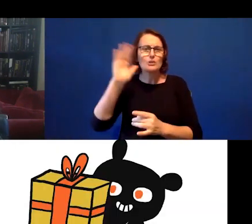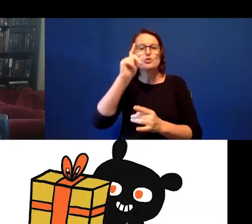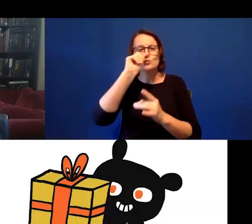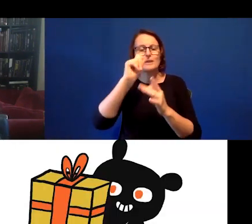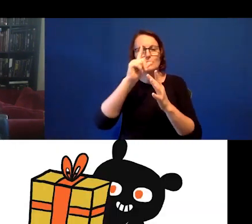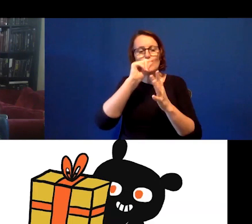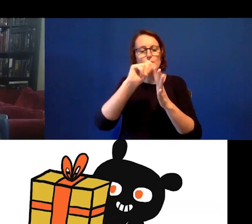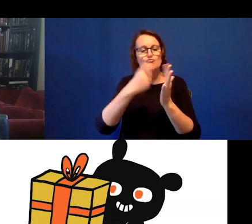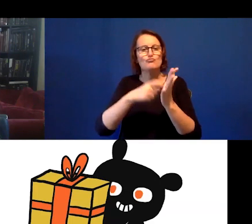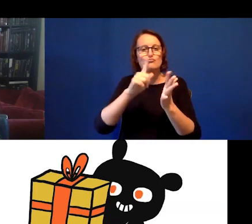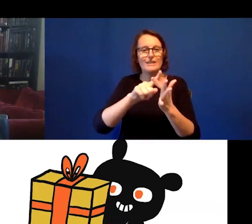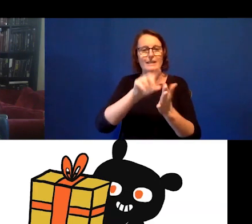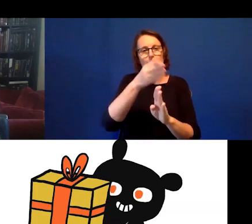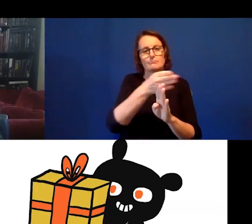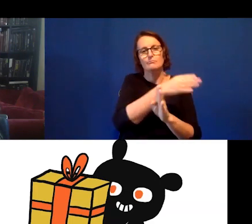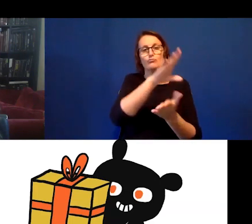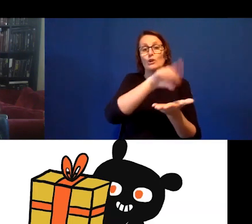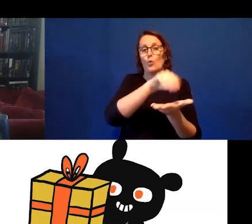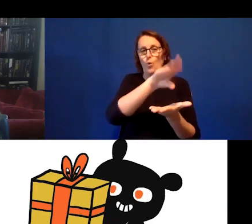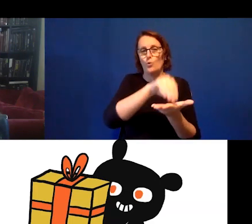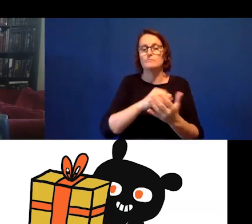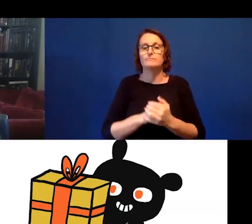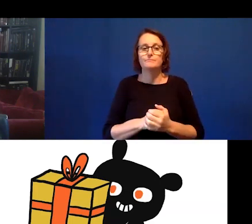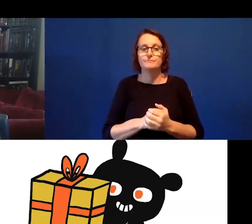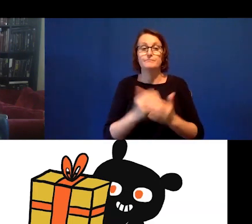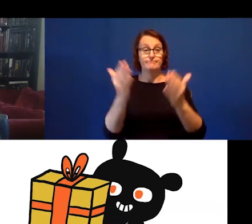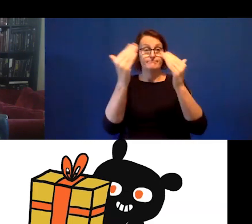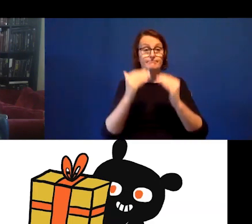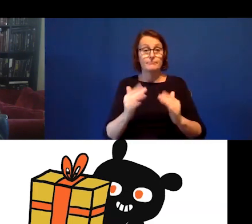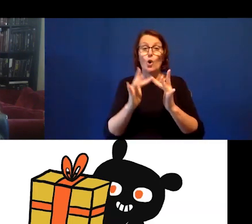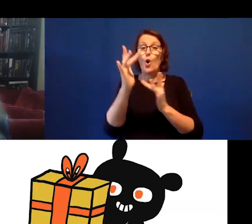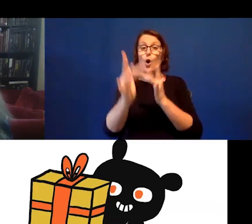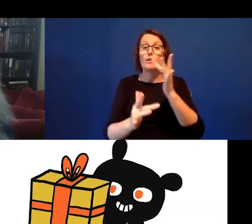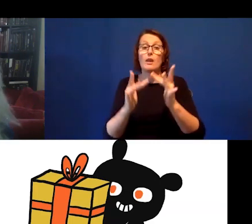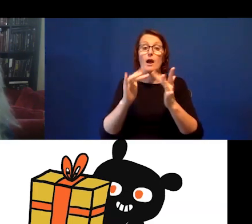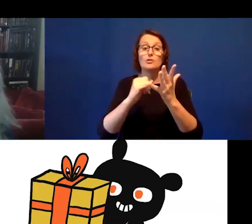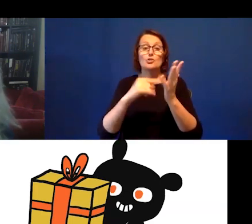will quickly go through line studio -- to online studios. Little people